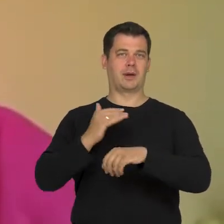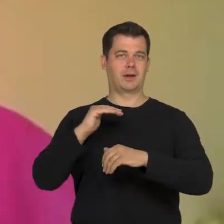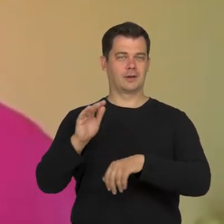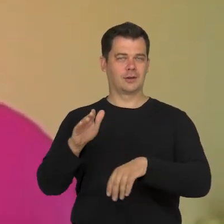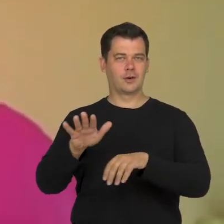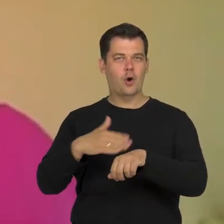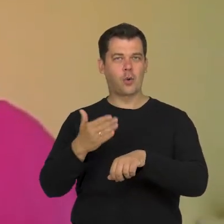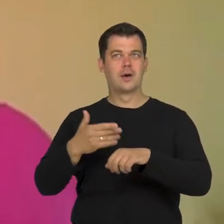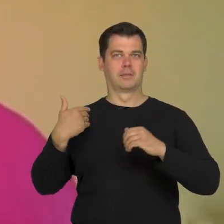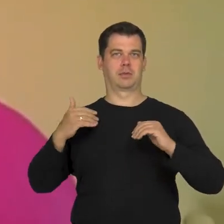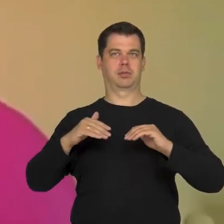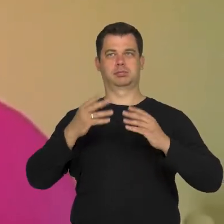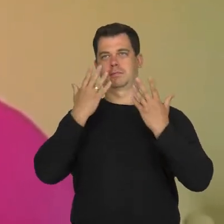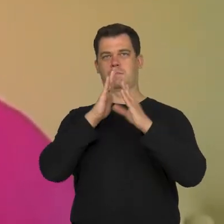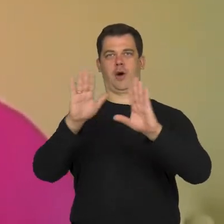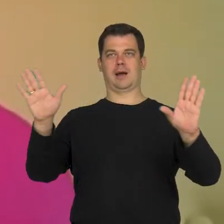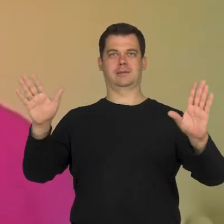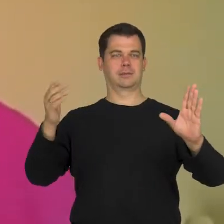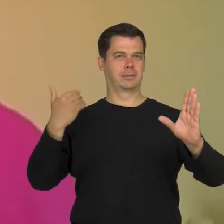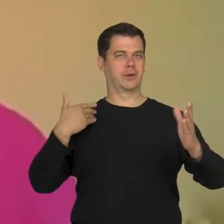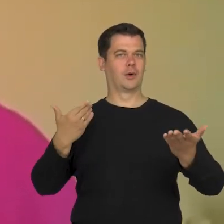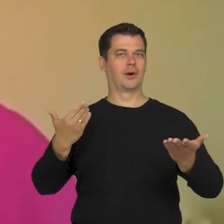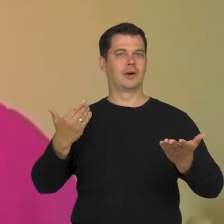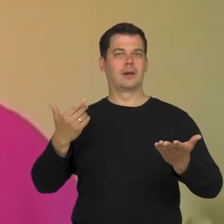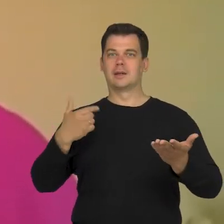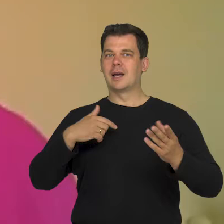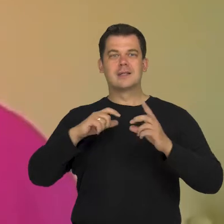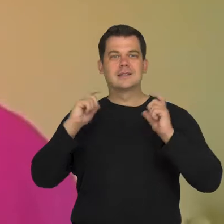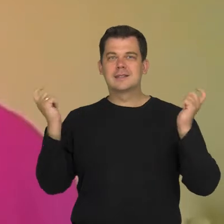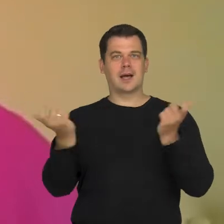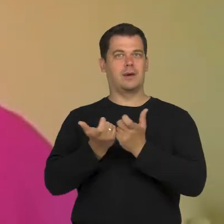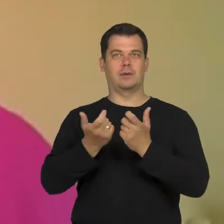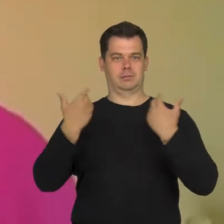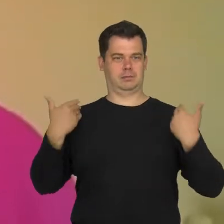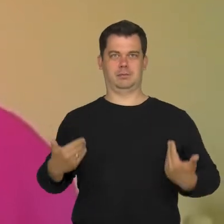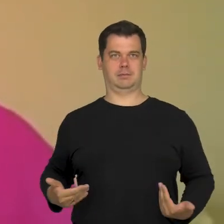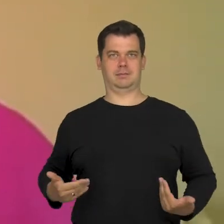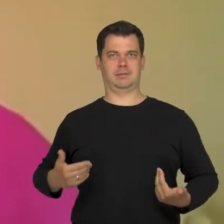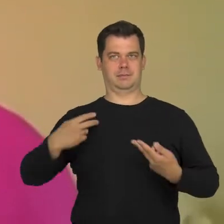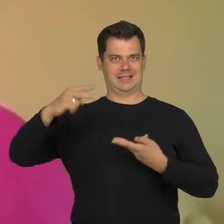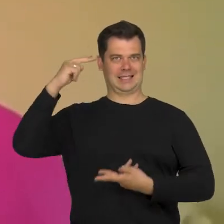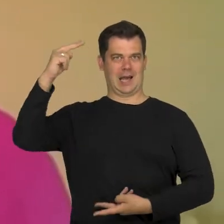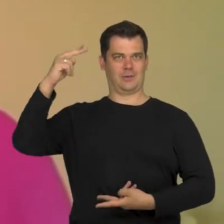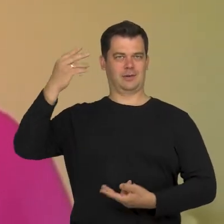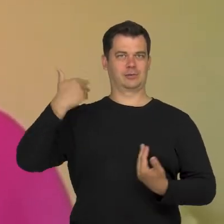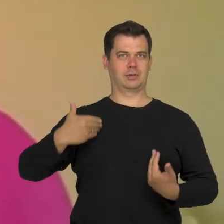and my whole body, because I am right there.